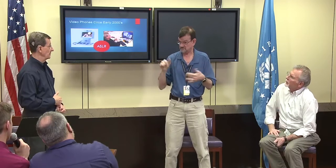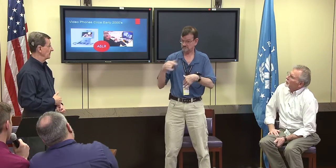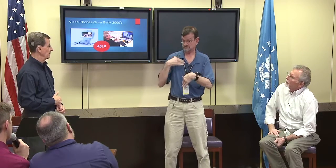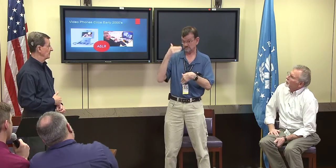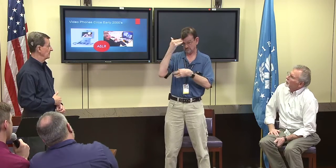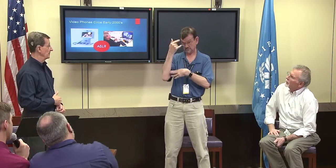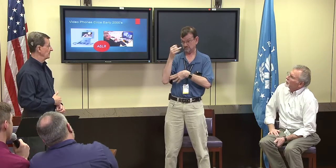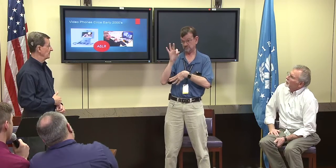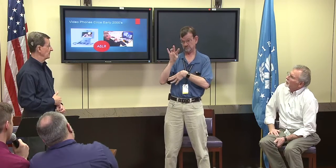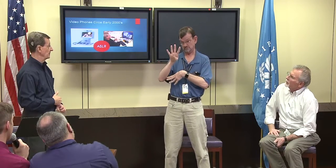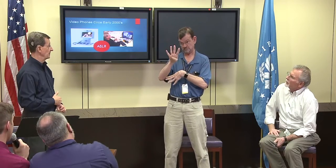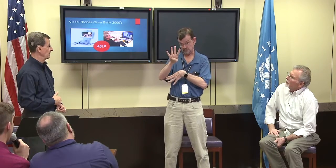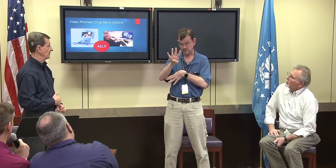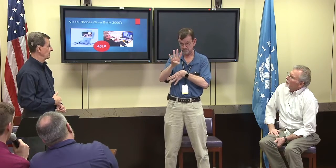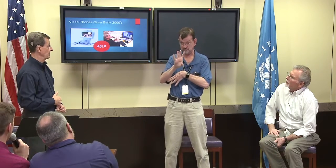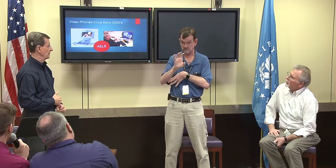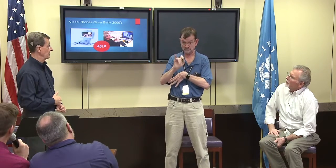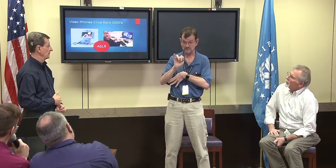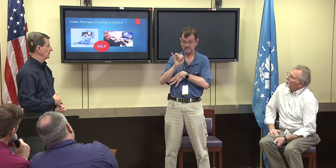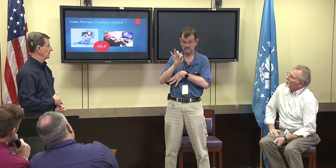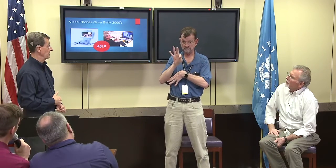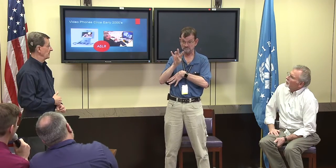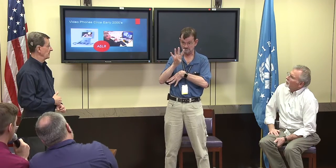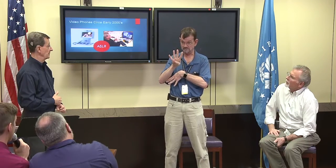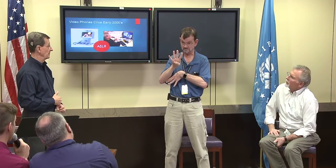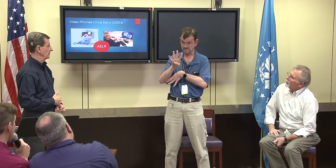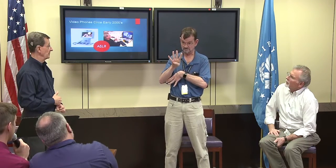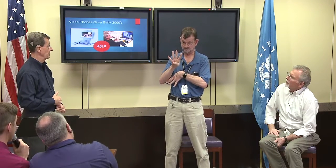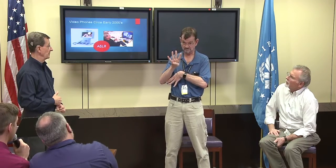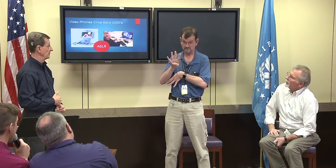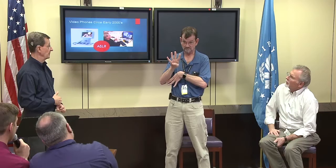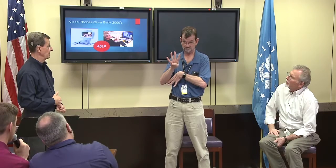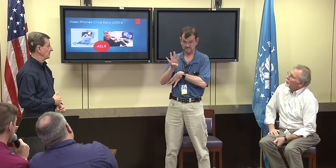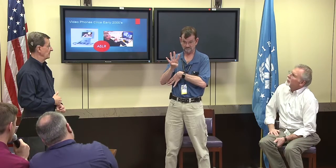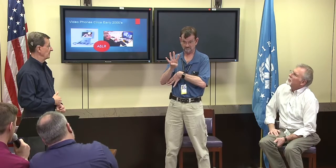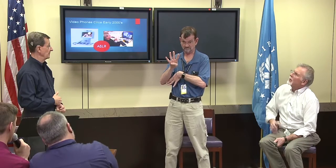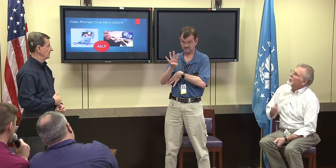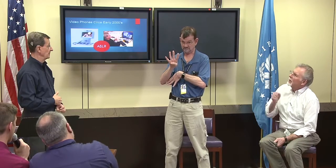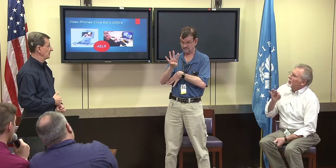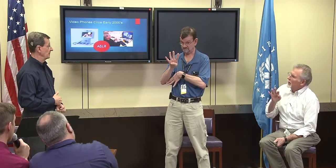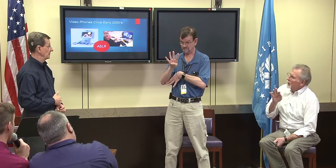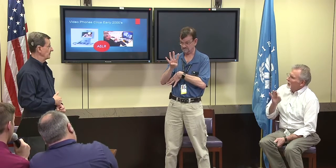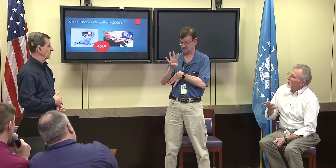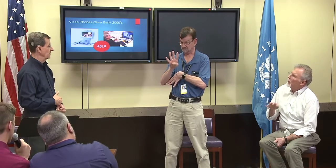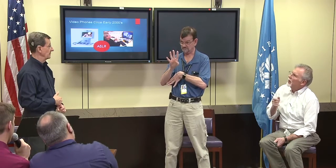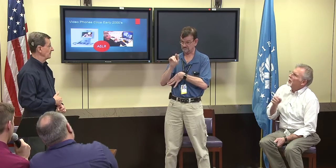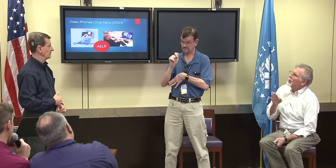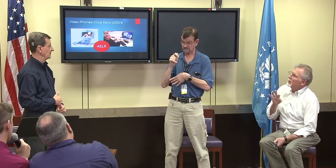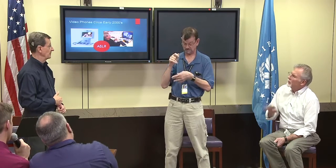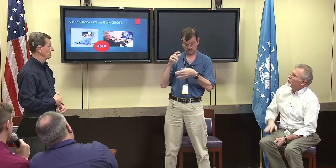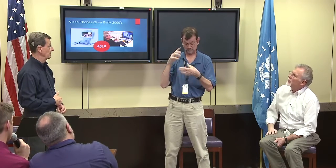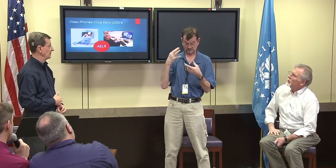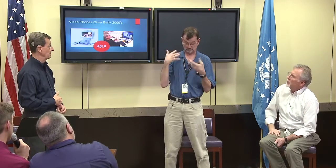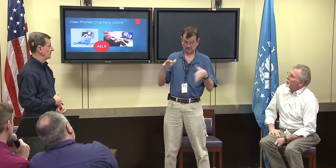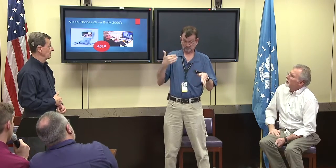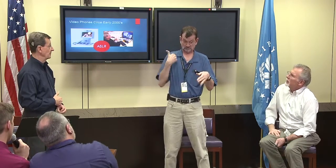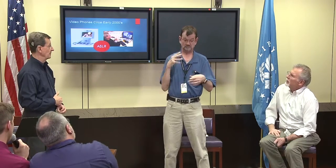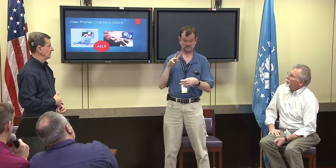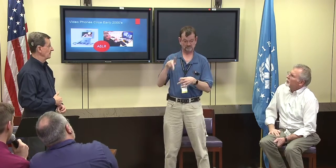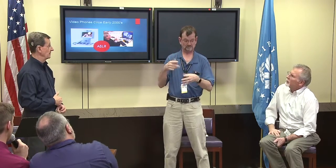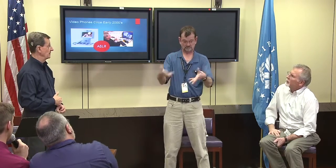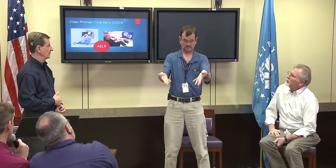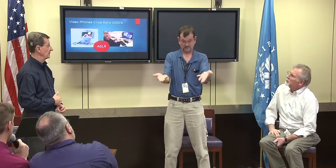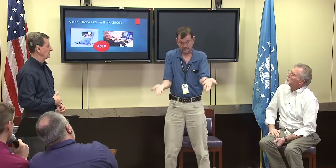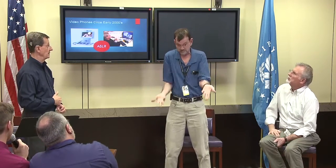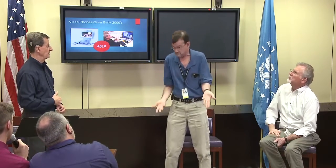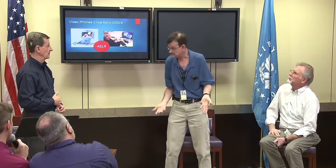But now that was probably in like 1994 and that was in NTID.